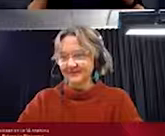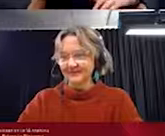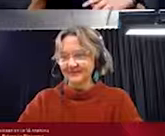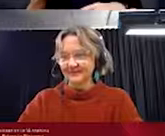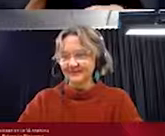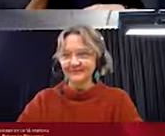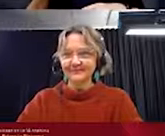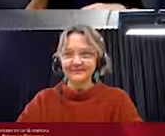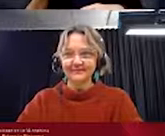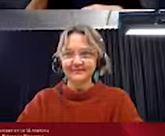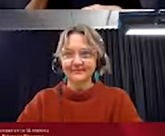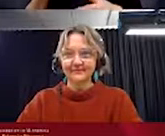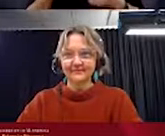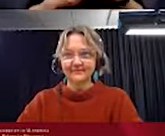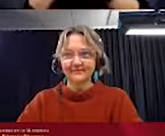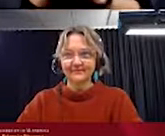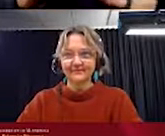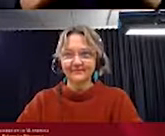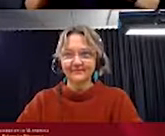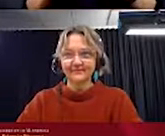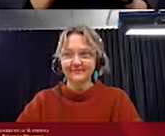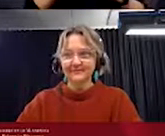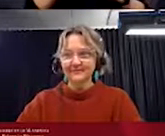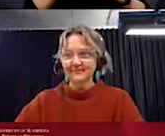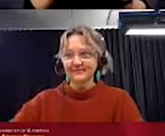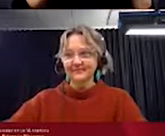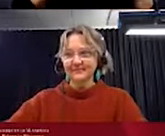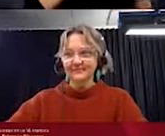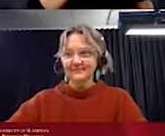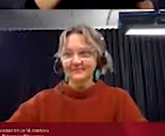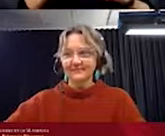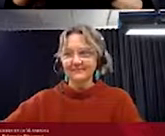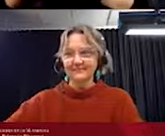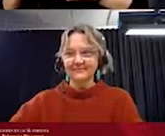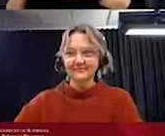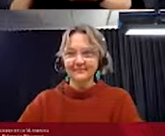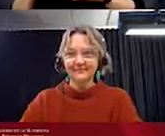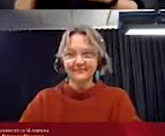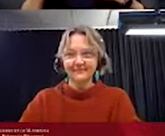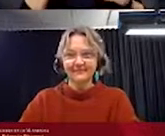Most people either knit or crochet and I am one who enjoys doing both.